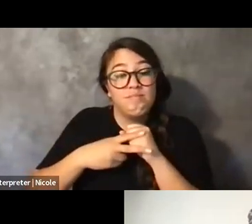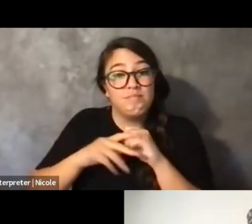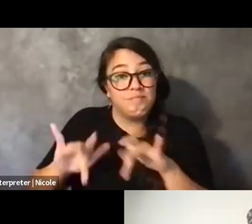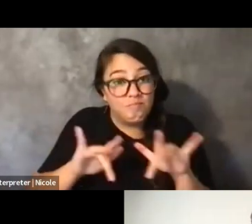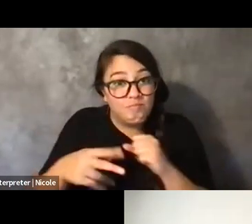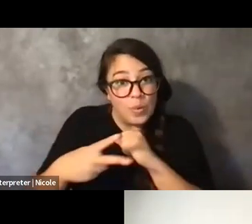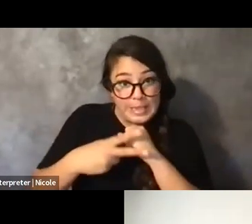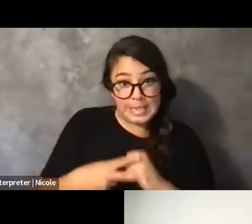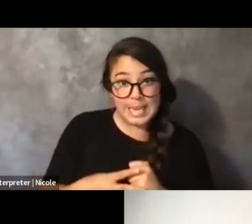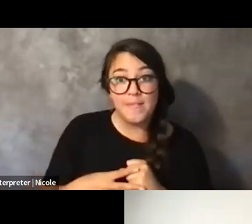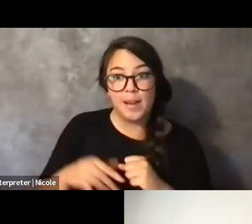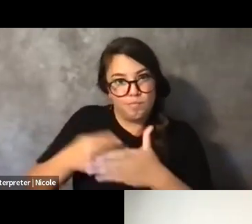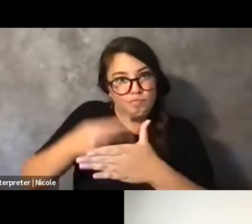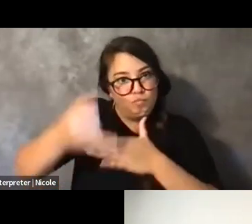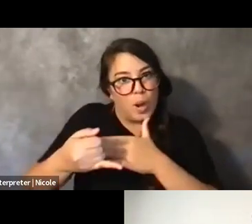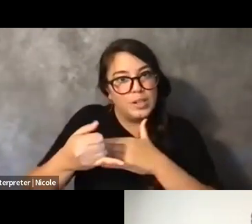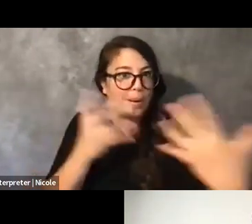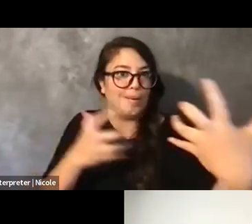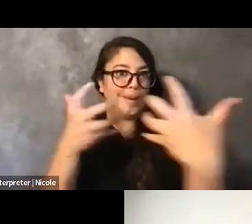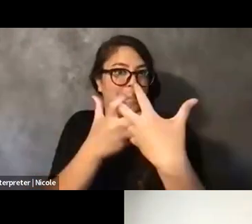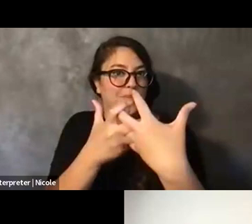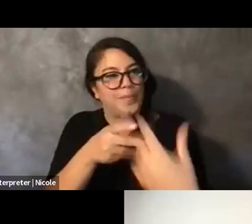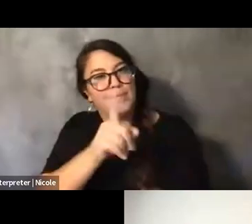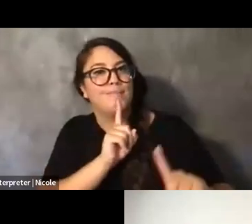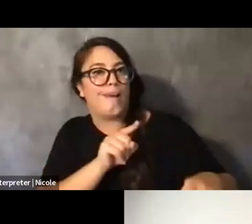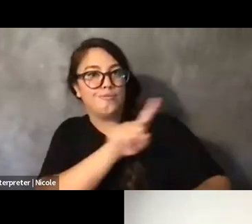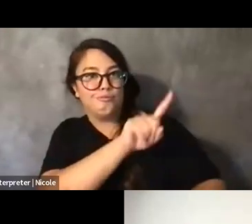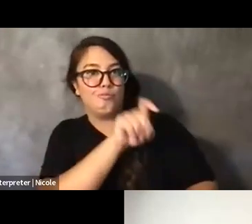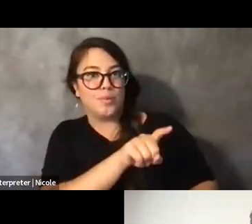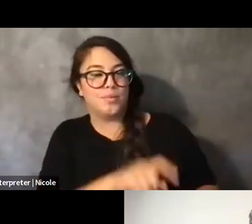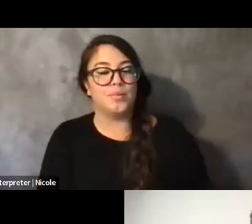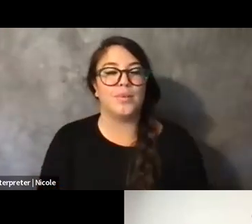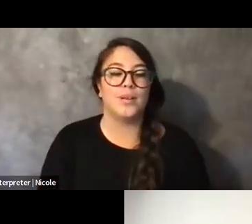like, responds well to this question.